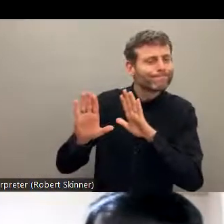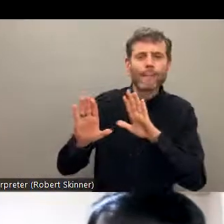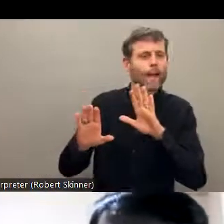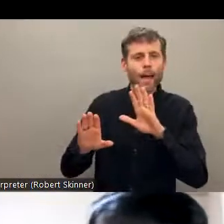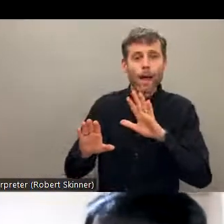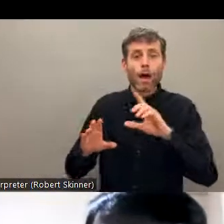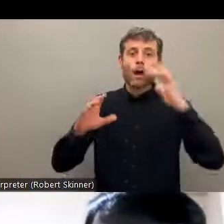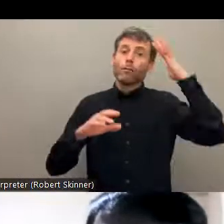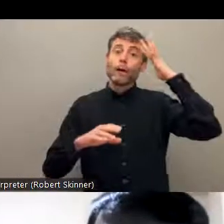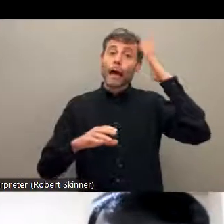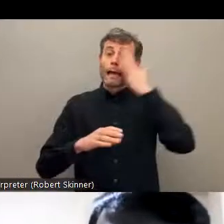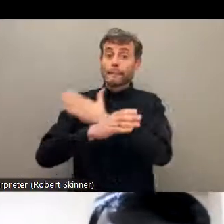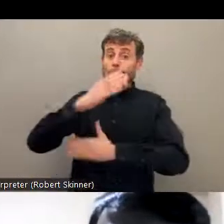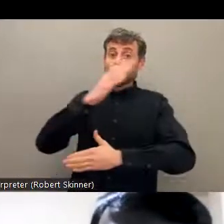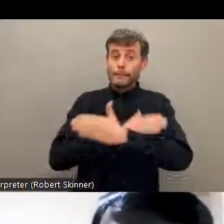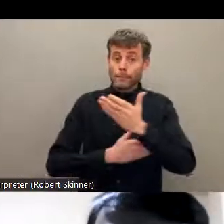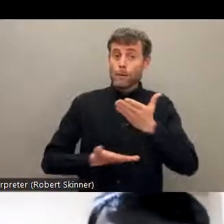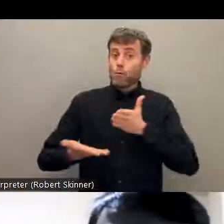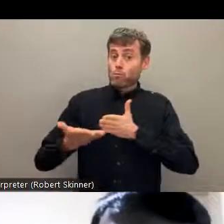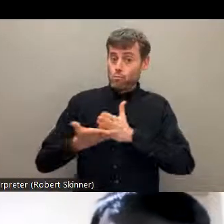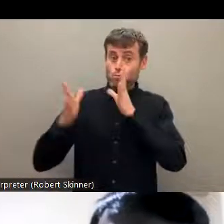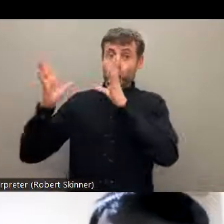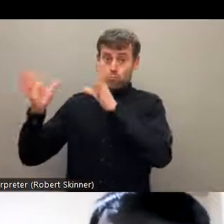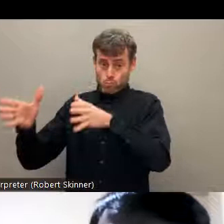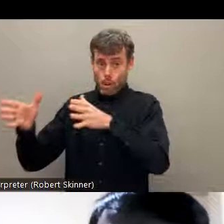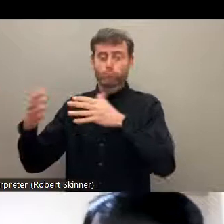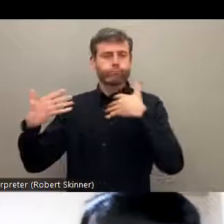disability, so the issues of people with disabilities comes